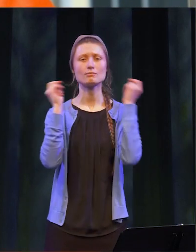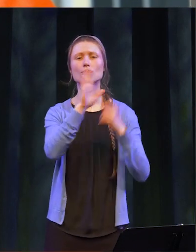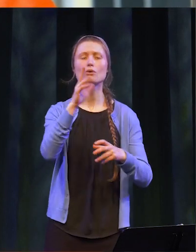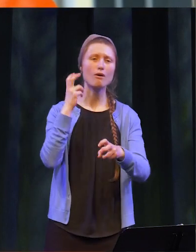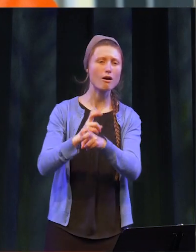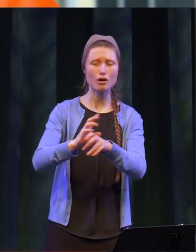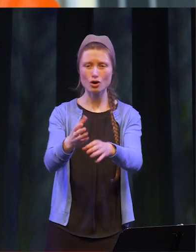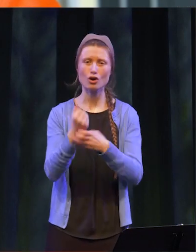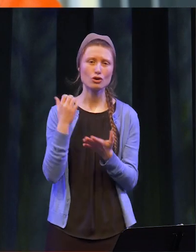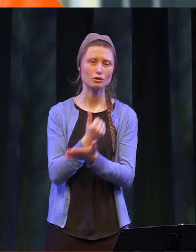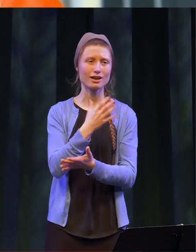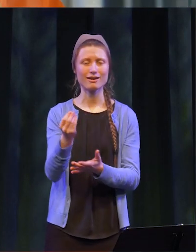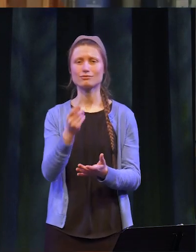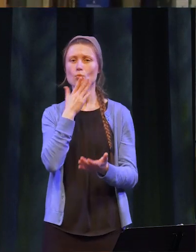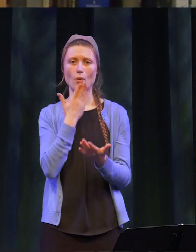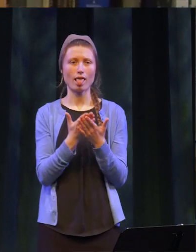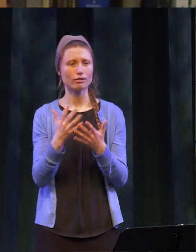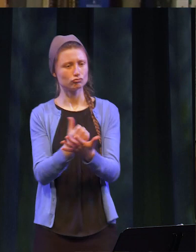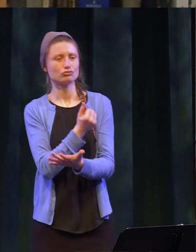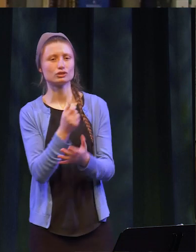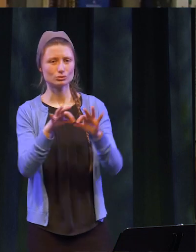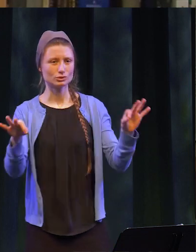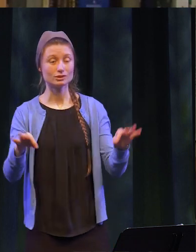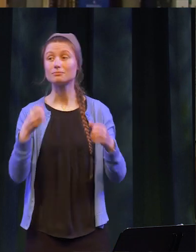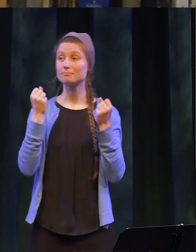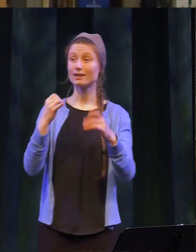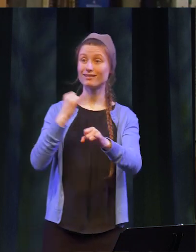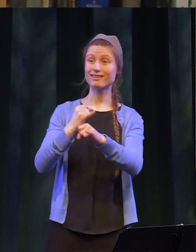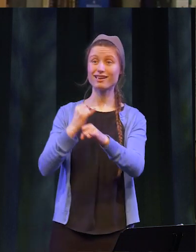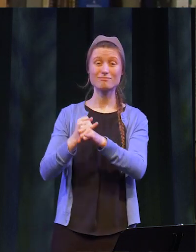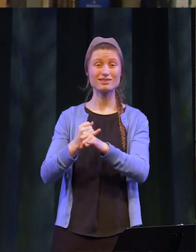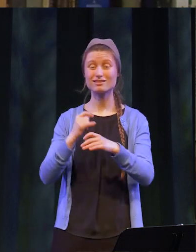well-deserved degree. Although many of our campuses are unable to celebrate this important